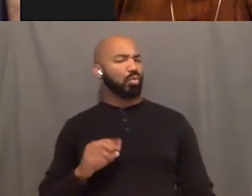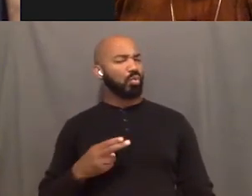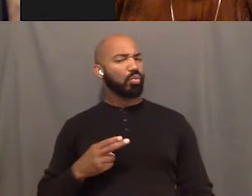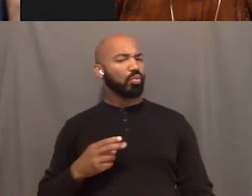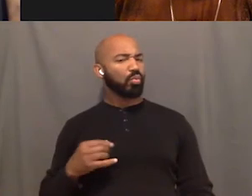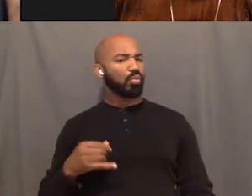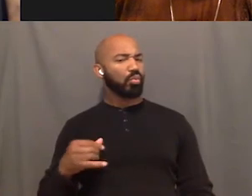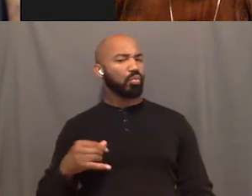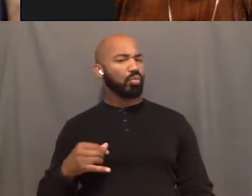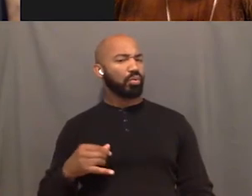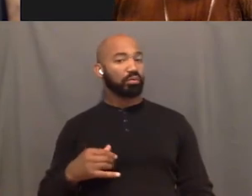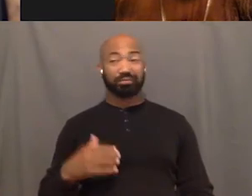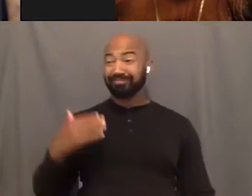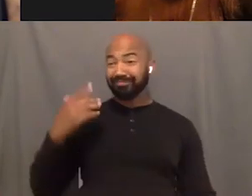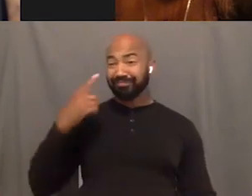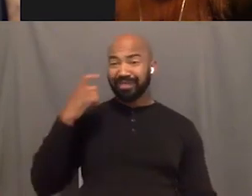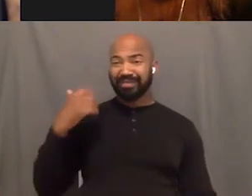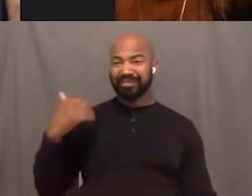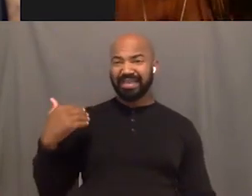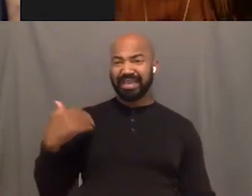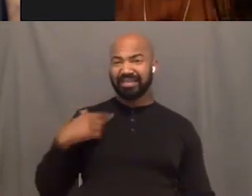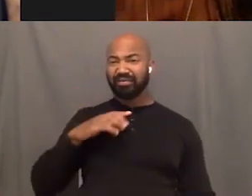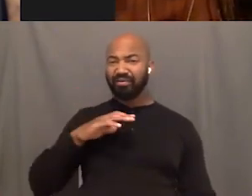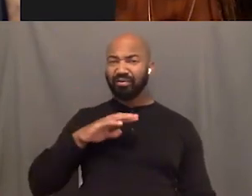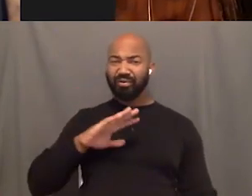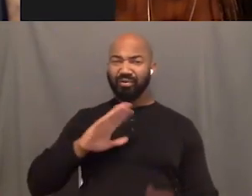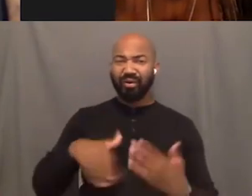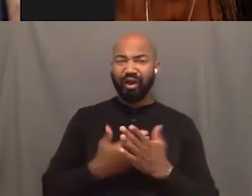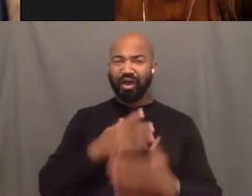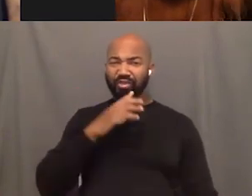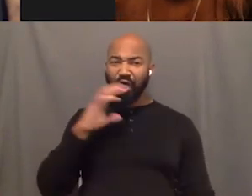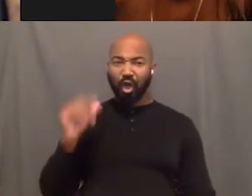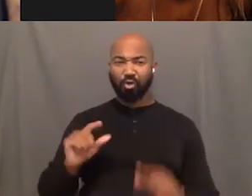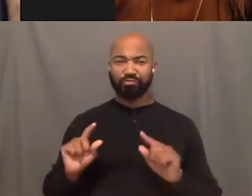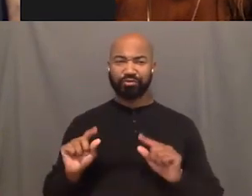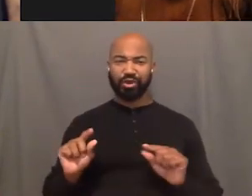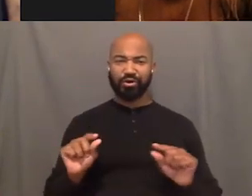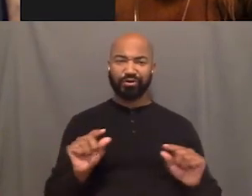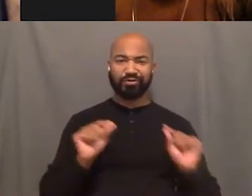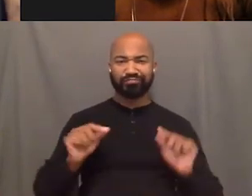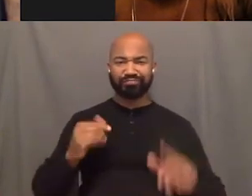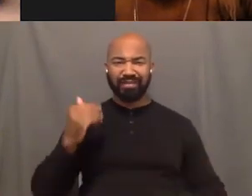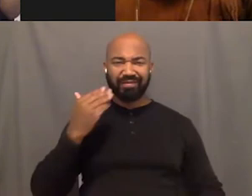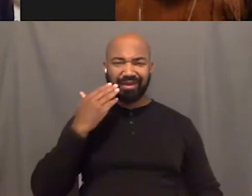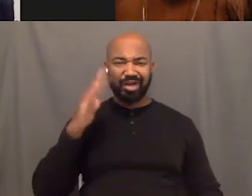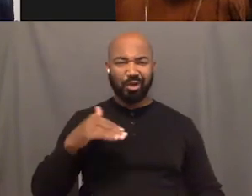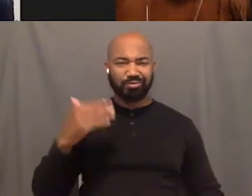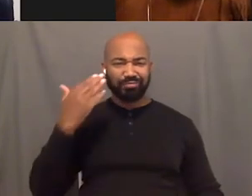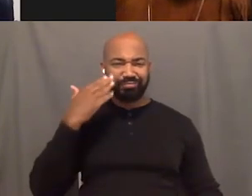I just feel like she got all the old dirt. I just feel like, I just feel like she